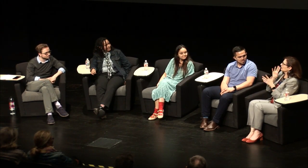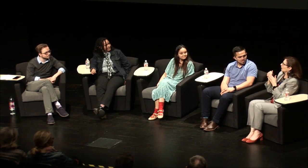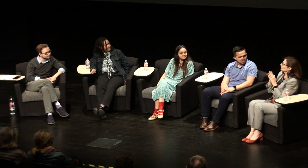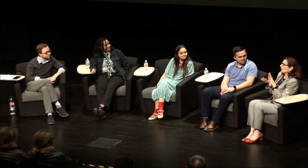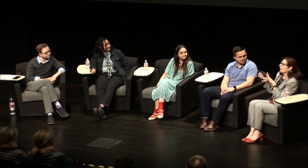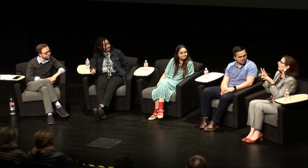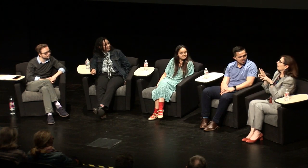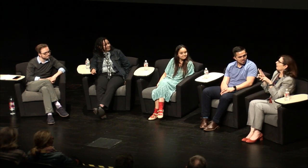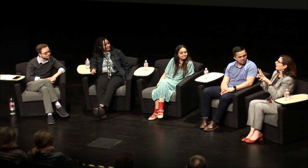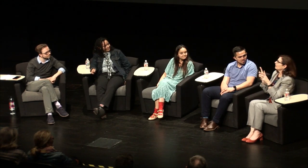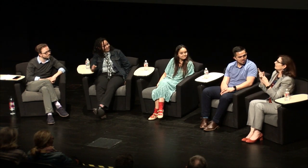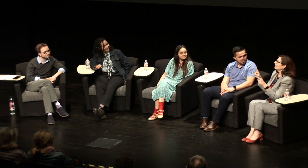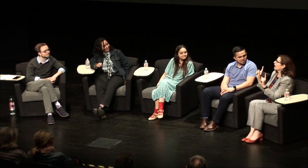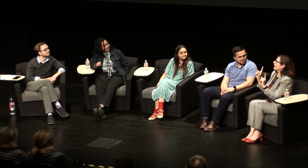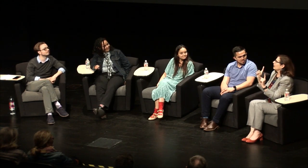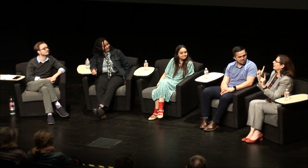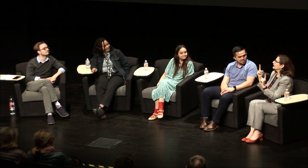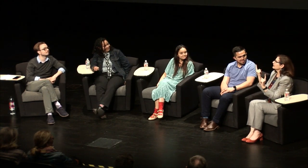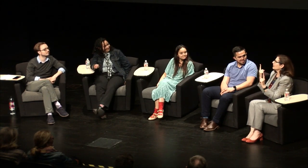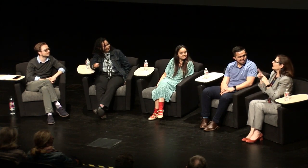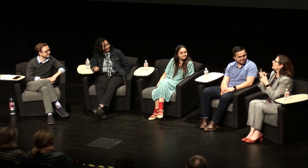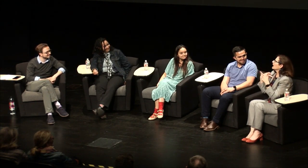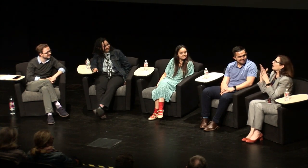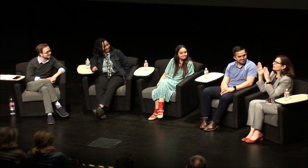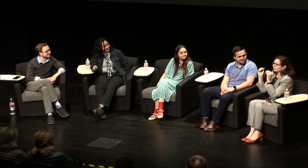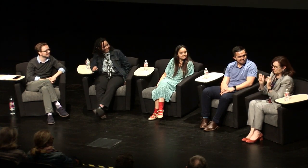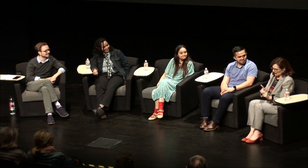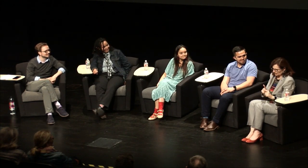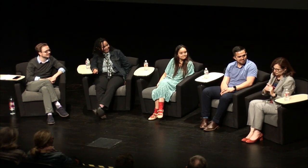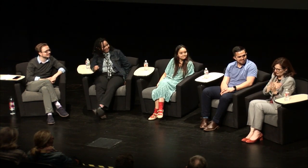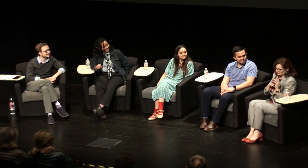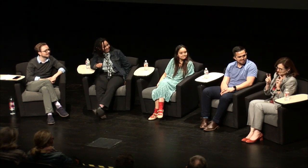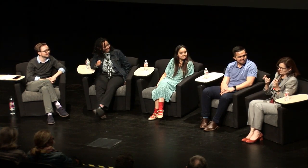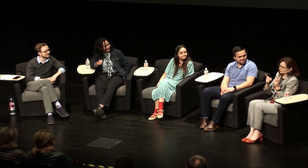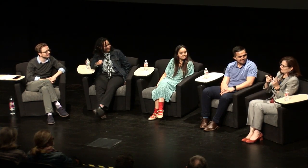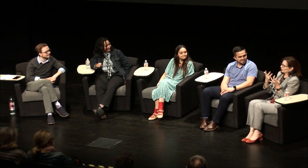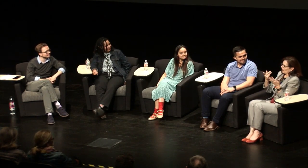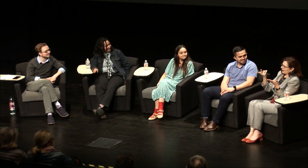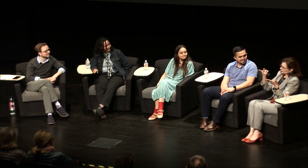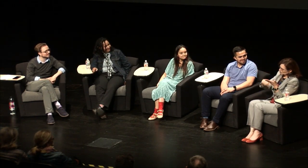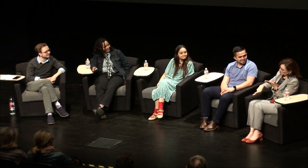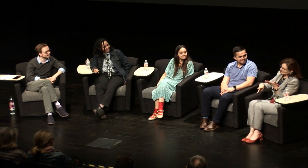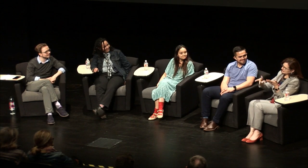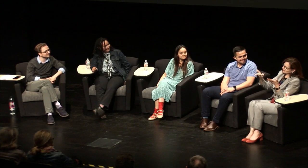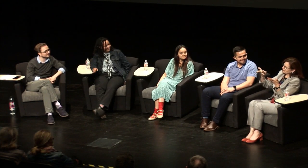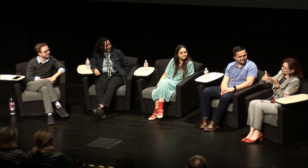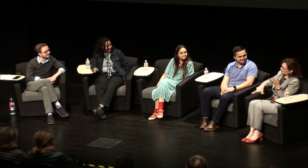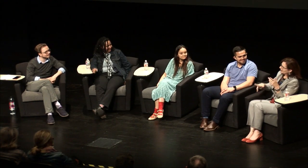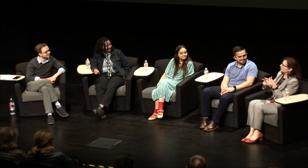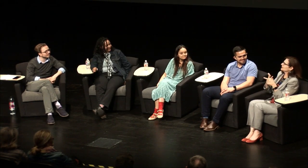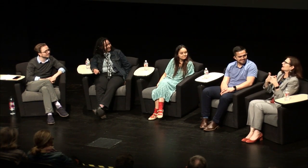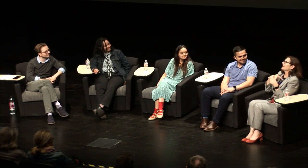family or an older deaf brother and I saw the students perk up - ooh! something personal - and then went back to my subject and then maybe week three or